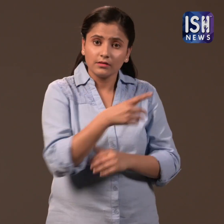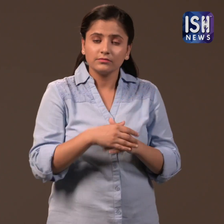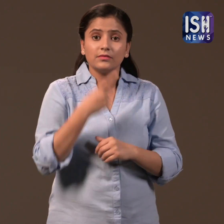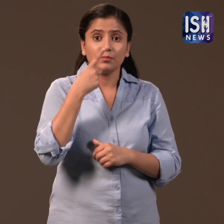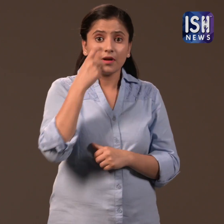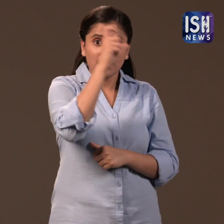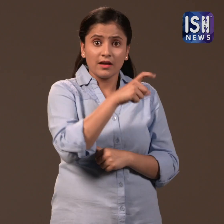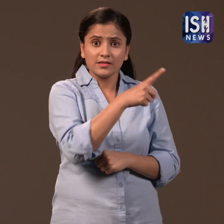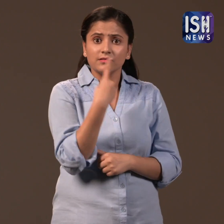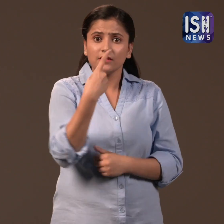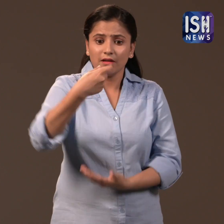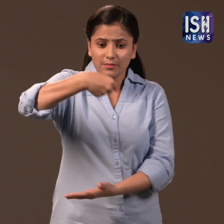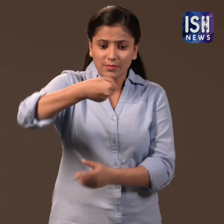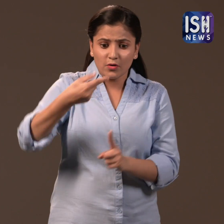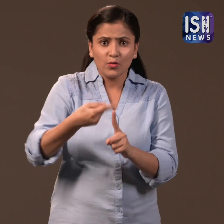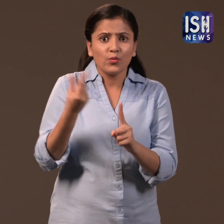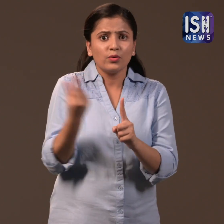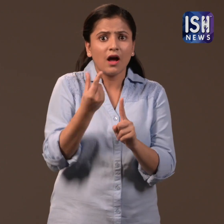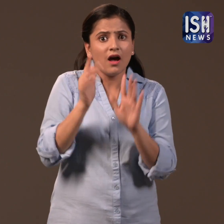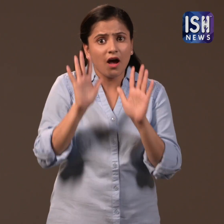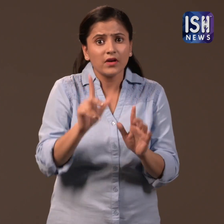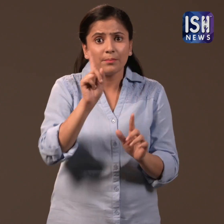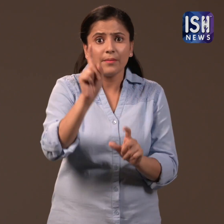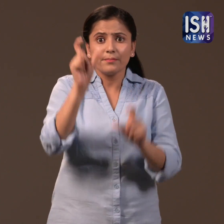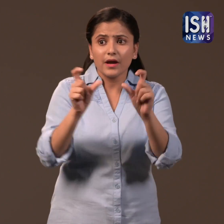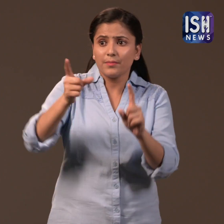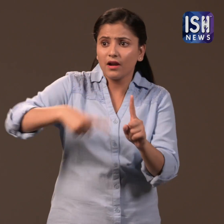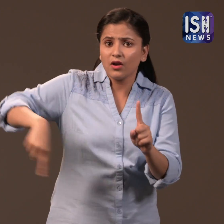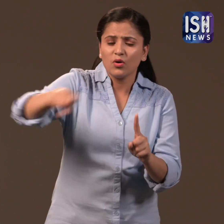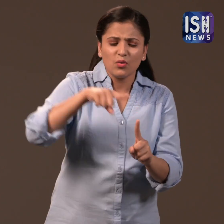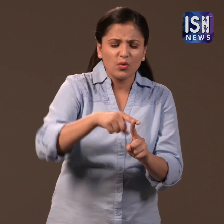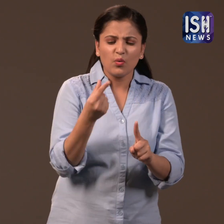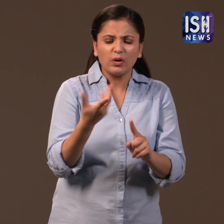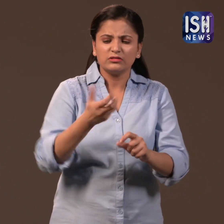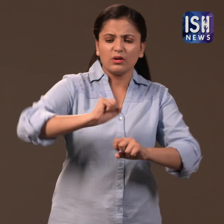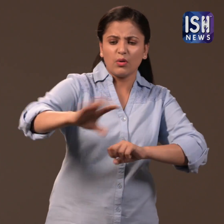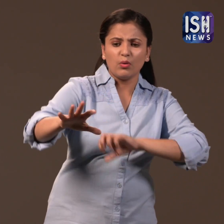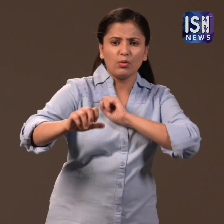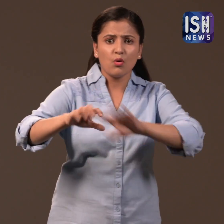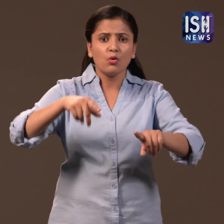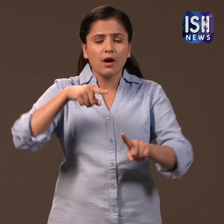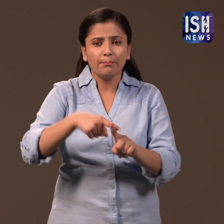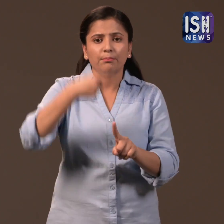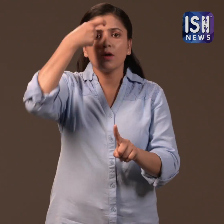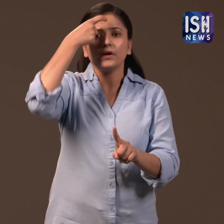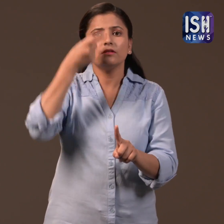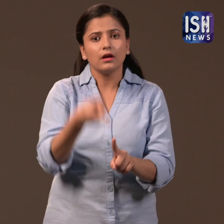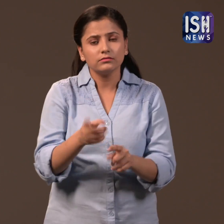He said that people use plastic bags, but they don't know how to dispose it. That is the problem.